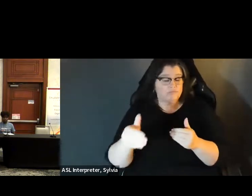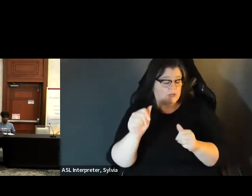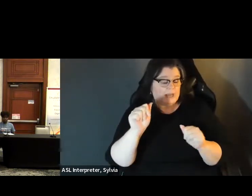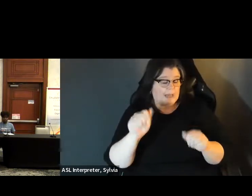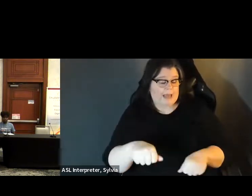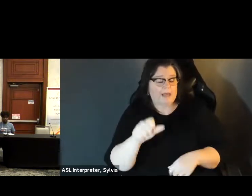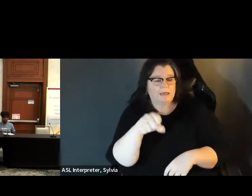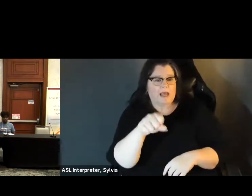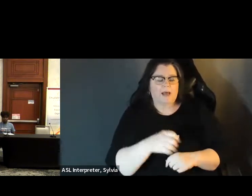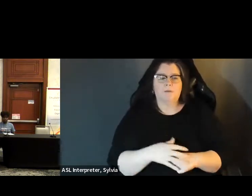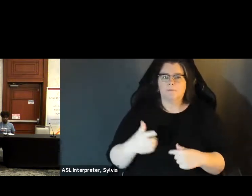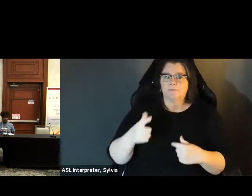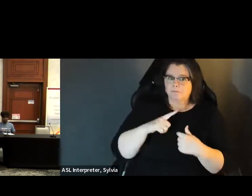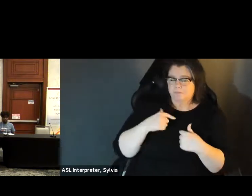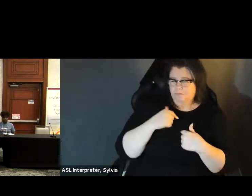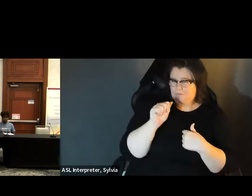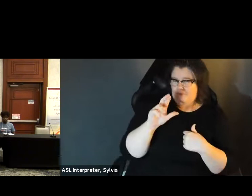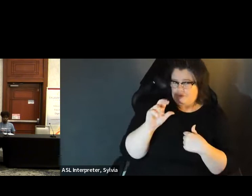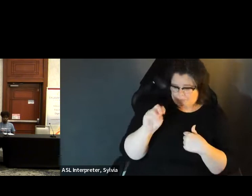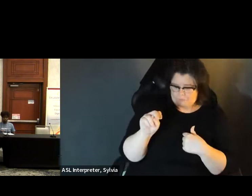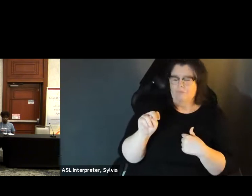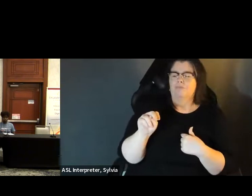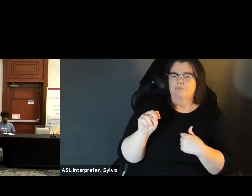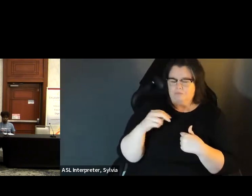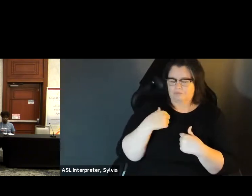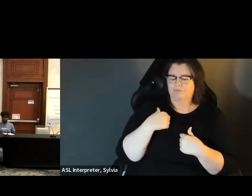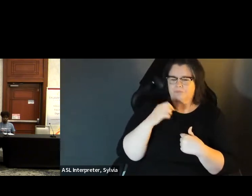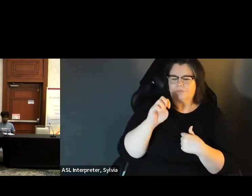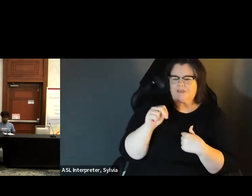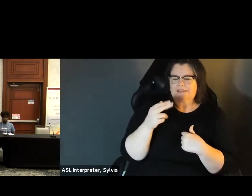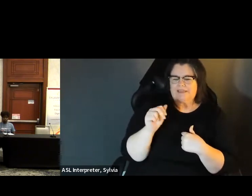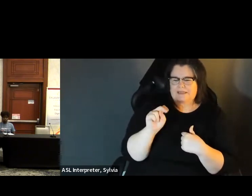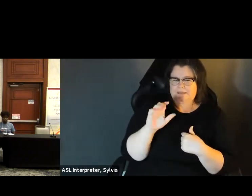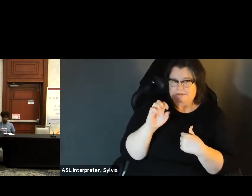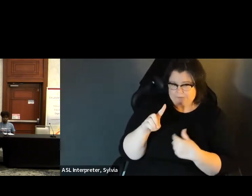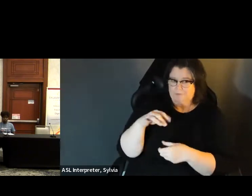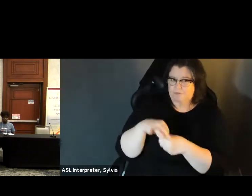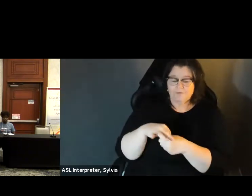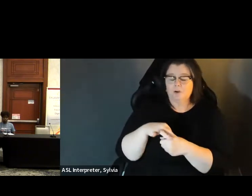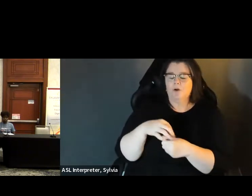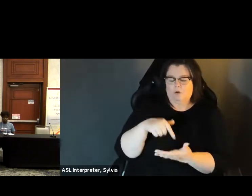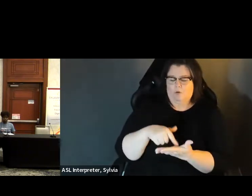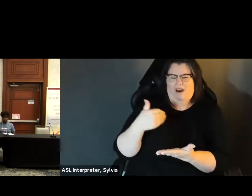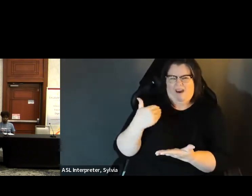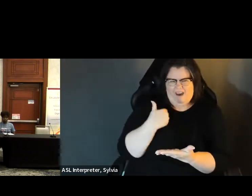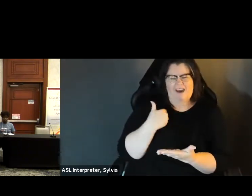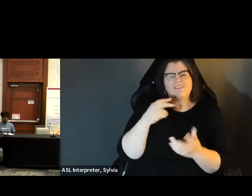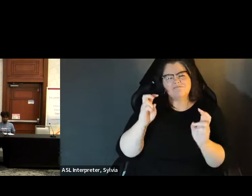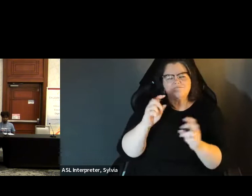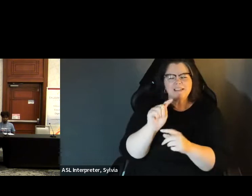Are there times that you need to get? You share those type of ideas and thoughts move forward. Yeah. And this is Aaron with enhanced voting. » Aaron: This is Aaron with enhanced voting. I'll just add, we have a template that